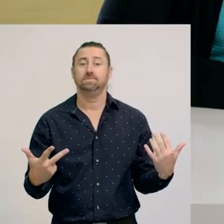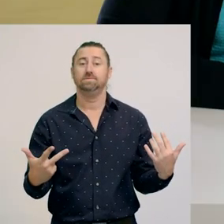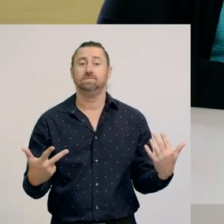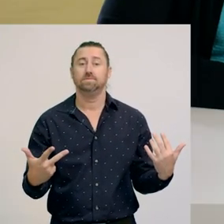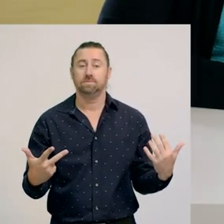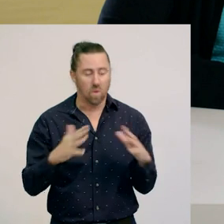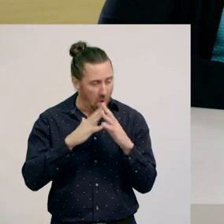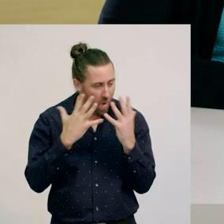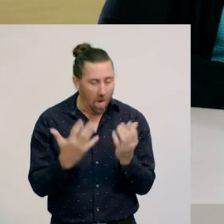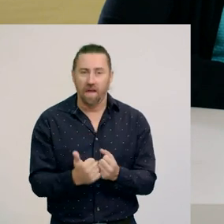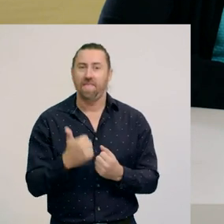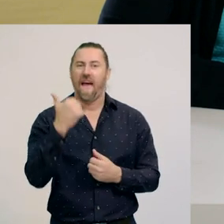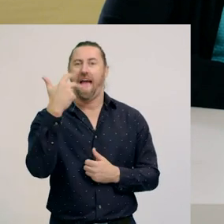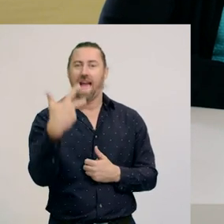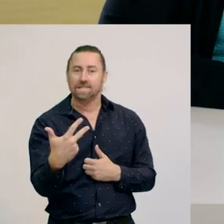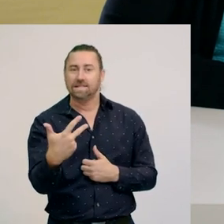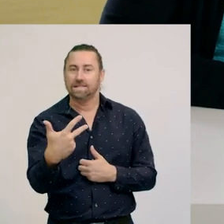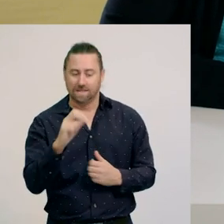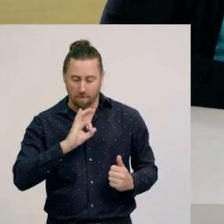Eight! There are eight buttons altogether.